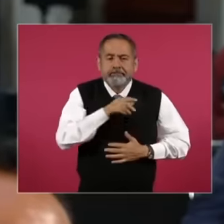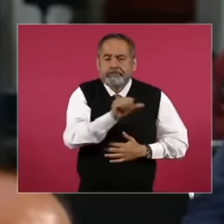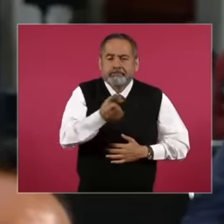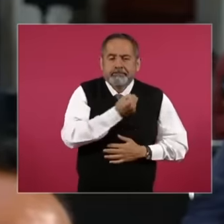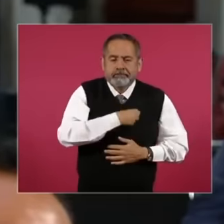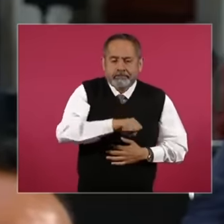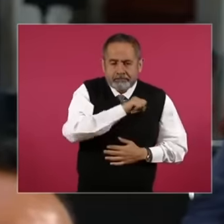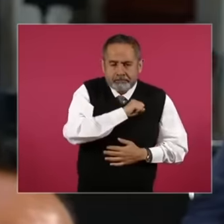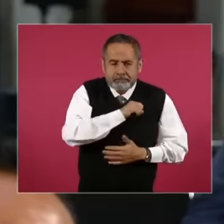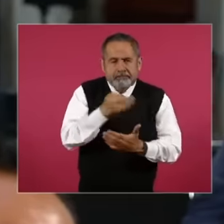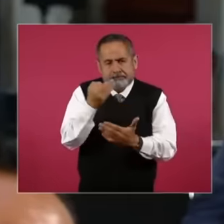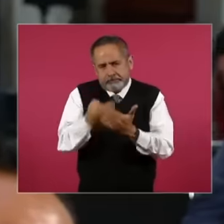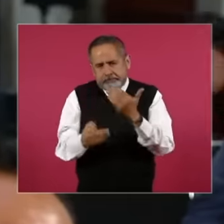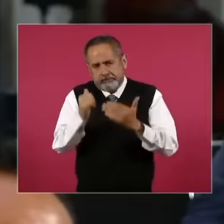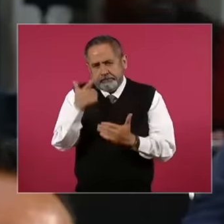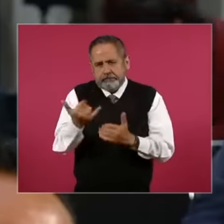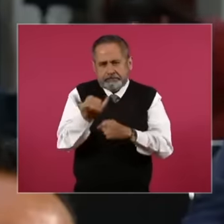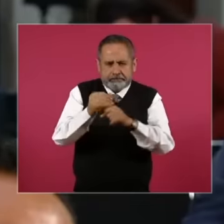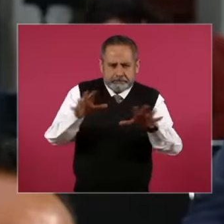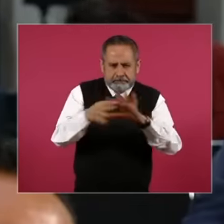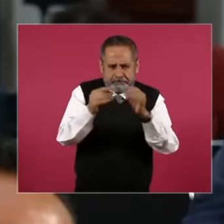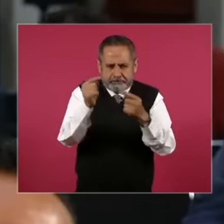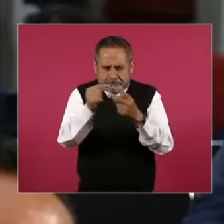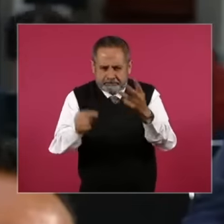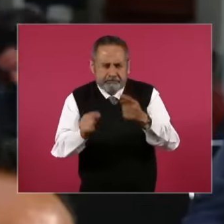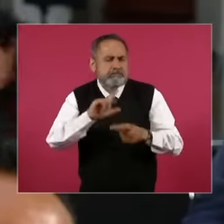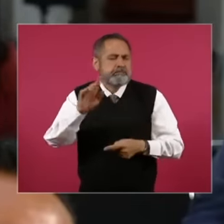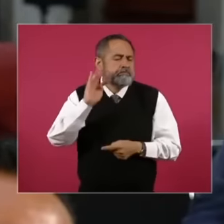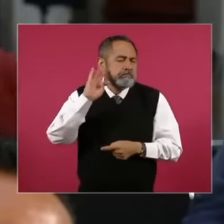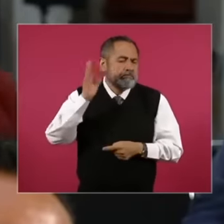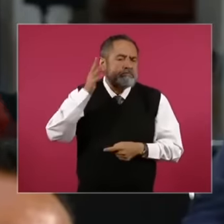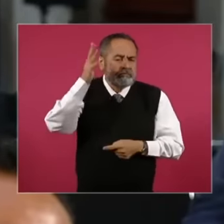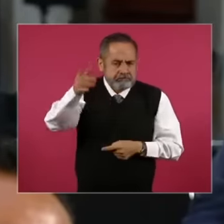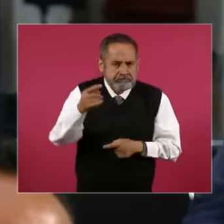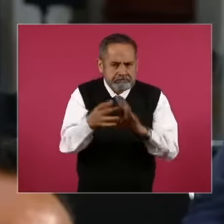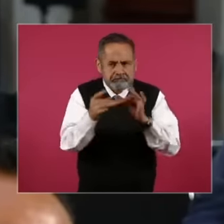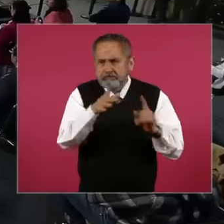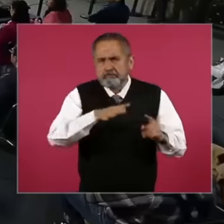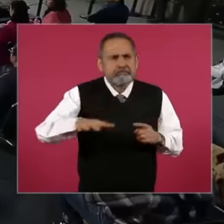a more detailed report that I hope at some point will be given on the population damaged by